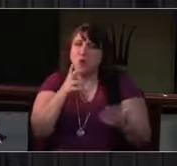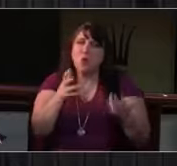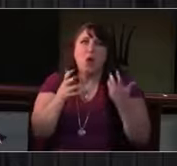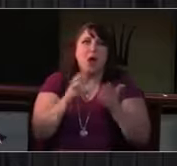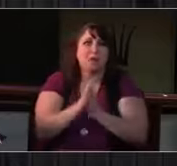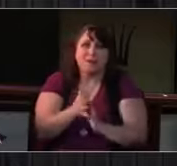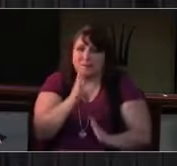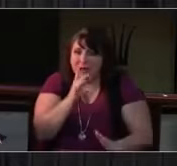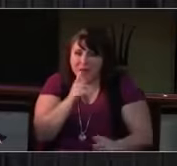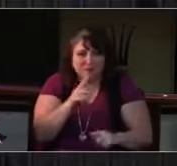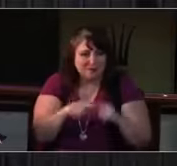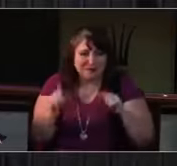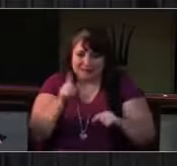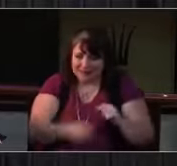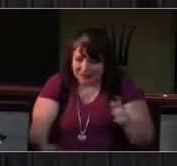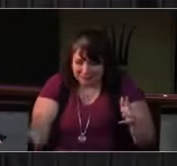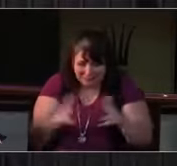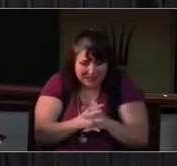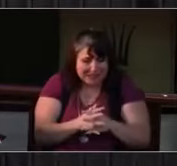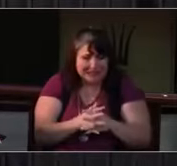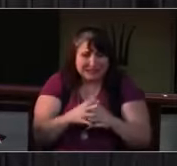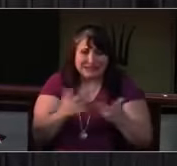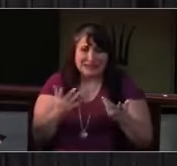find the microphone to lift that up.